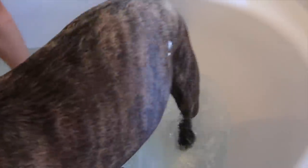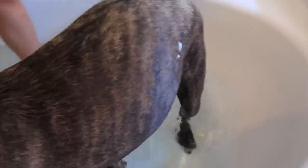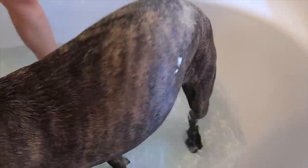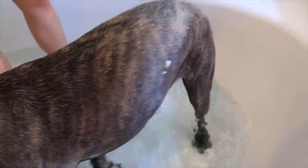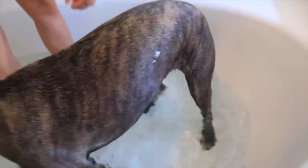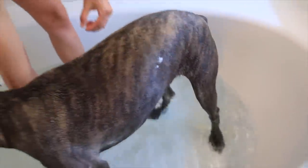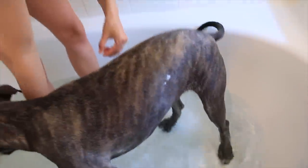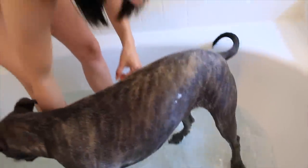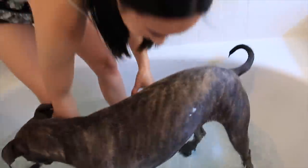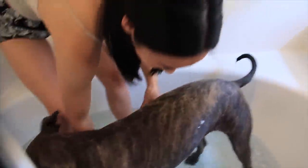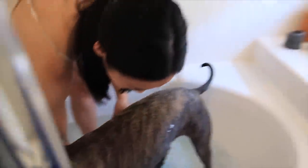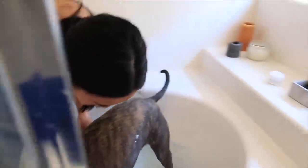E: good girl! yay!